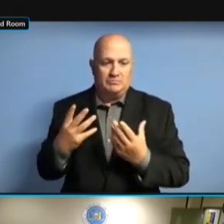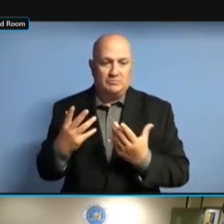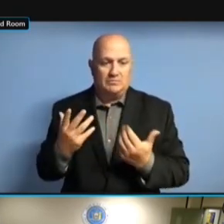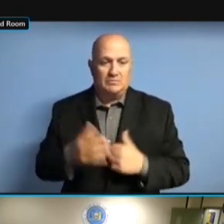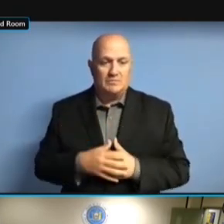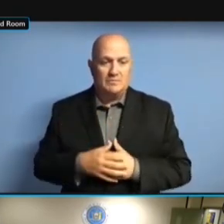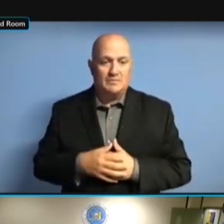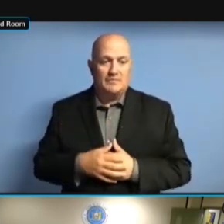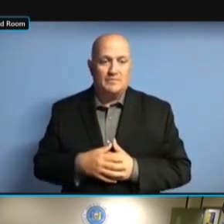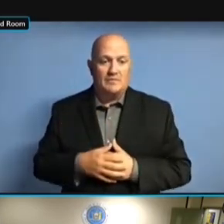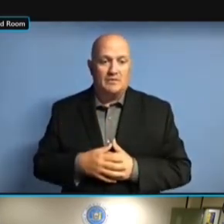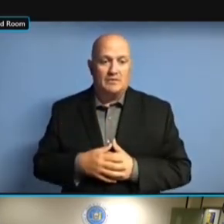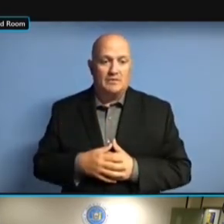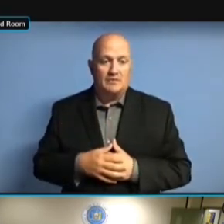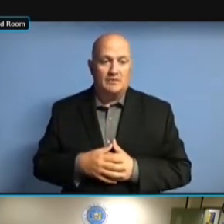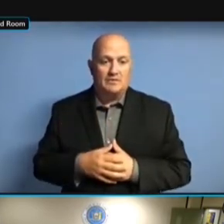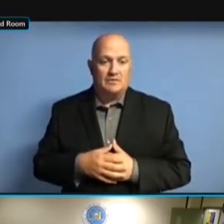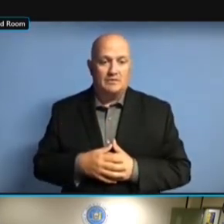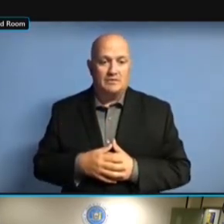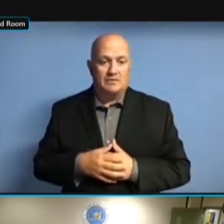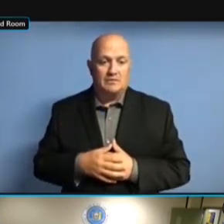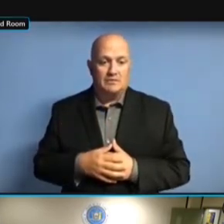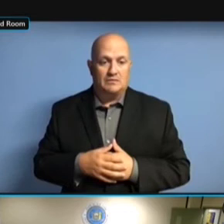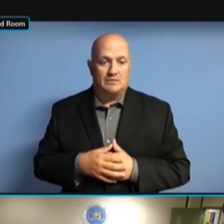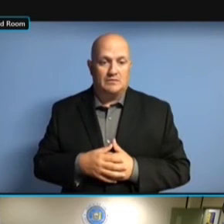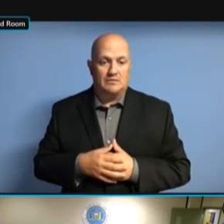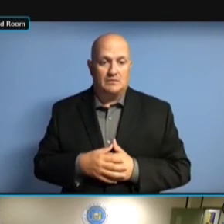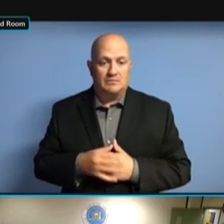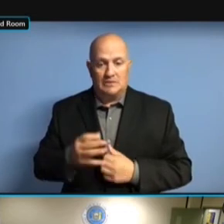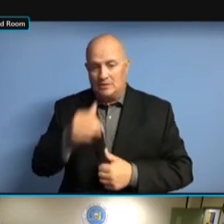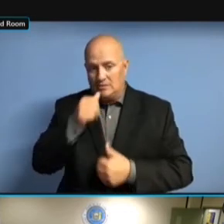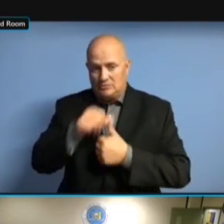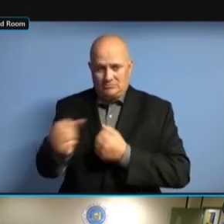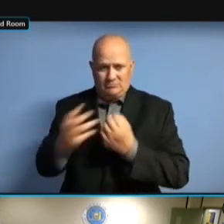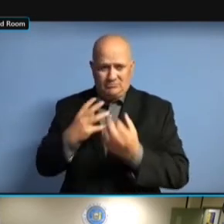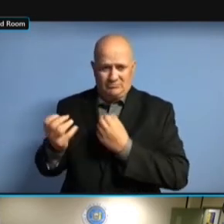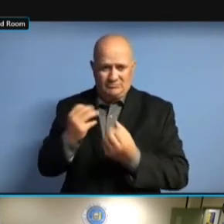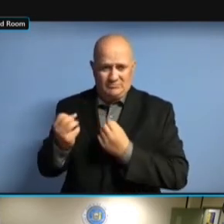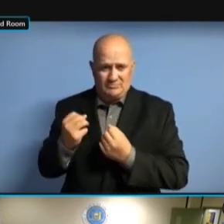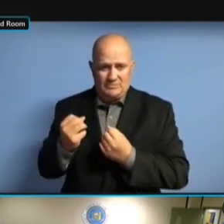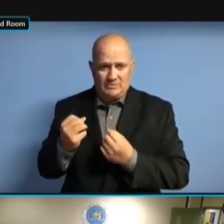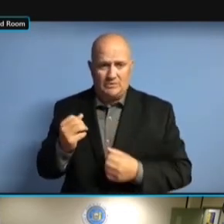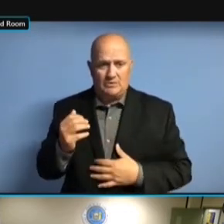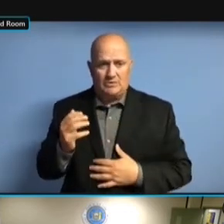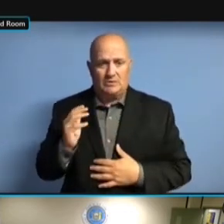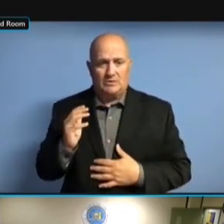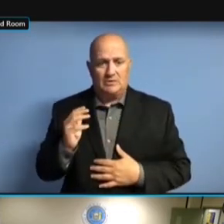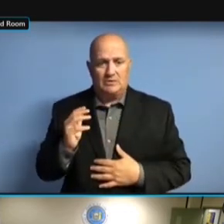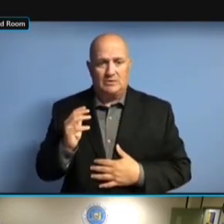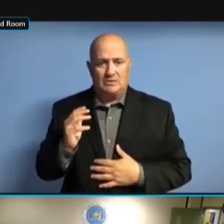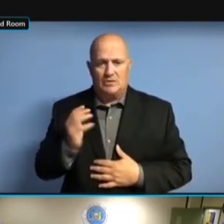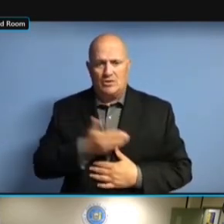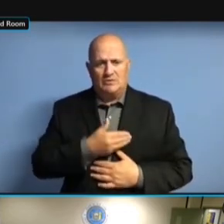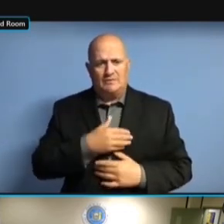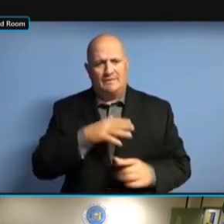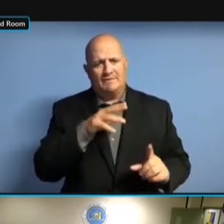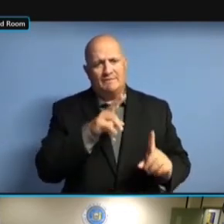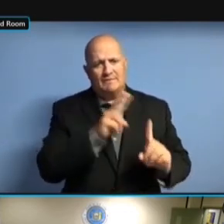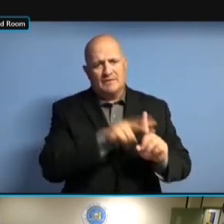LETTERS IN TERMS OF, HEY, HERE LETTERS IN TERMS OF, HEY, HERE IS LETTERS IN TERMS OF, HEY, HERE IS MY LETTERS IN TERMS OF, HEY, HERE IS MY FILING, LETTERS IN TERMS OF, HEY, HERE IS MY FILING, AND LETTERS IN TERMS OF, HEY, HERE IS MY FILING, AND THEY LETTERS IN TERMS OF, HEY, HERE IS MY FILING, AND THEY SENT LETTERS IN TERMS OF, HEY, HERE IS MY FILING, AND THEY SENT IT IS MY FILING, AND THEY SENT IT IS MY FILING, AND THEY SENT IT TO IS MY FILING, AND THEY SENT IT TO US, IS MY FILING, AND THEY SENT IT TO US, WHICH IS MY FILING, AND THEY SENT IT TO US, WHICH WE'VE IS MY FILING, AND THEY SENT IT TO US, WHICH WE'VE PASSED IS MY FILING, AND THEY SENT IT TO US, WHICH WE'VE PASSED ON IS MY FILING, AND THEY SENT IT TO US, WHICH WE'VE PASSED ON TO TO US, WHICH WE'VE PASSED ON TO TO US, WHICH WE'VE PASSED ON TO YOU TO US, WHICH WE'VE PASSED ON TO YOU GUYS. YOU GUYS. YOU GUYS. IN YOU GUYS. IN LOOKING YOU GUYS. IN LOOKING AT YOU GUYS. IN LOOKING AT THE YOU GUYS. IN LOOKING AT THE LETTER, YOU GUYS. IN LOOKING AT THE LETTER, WE